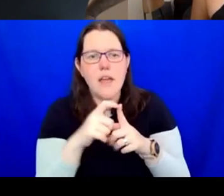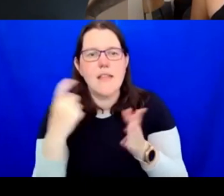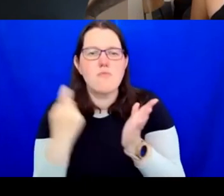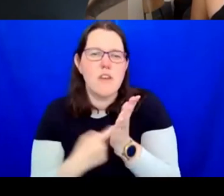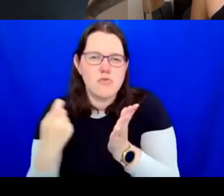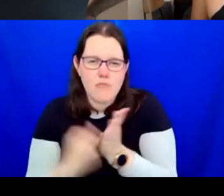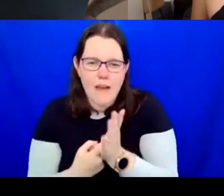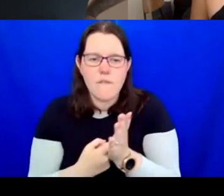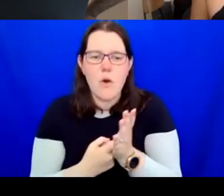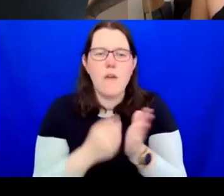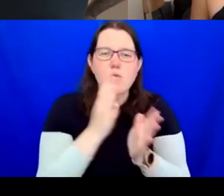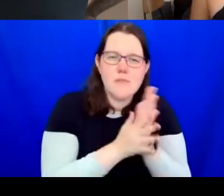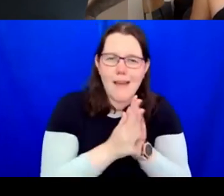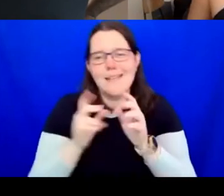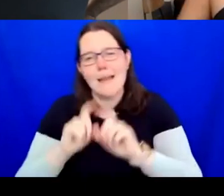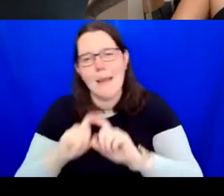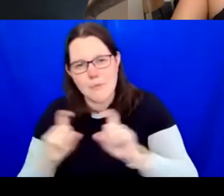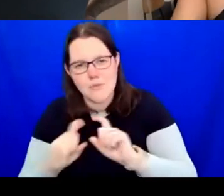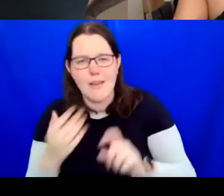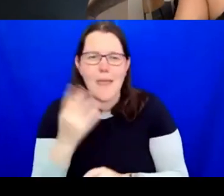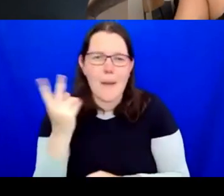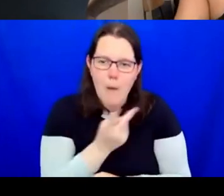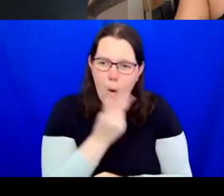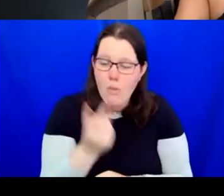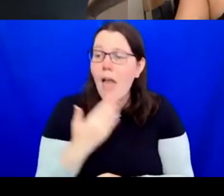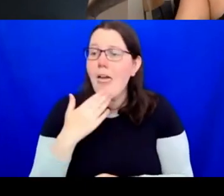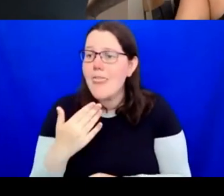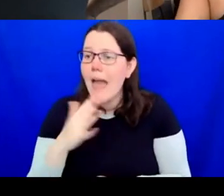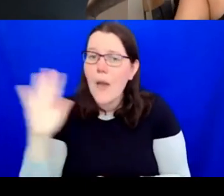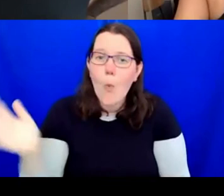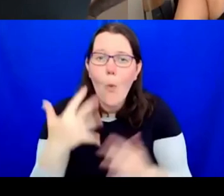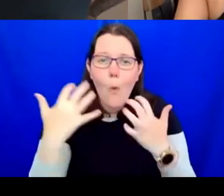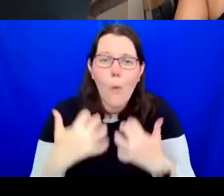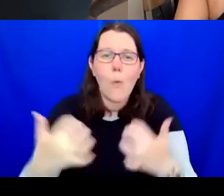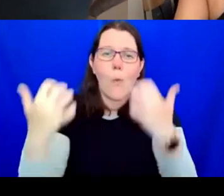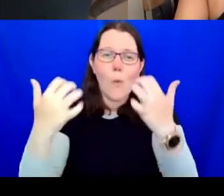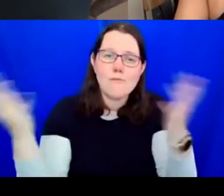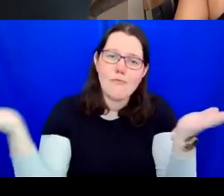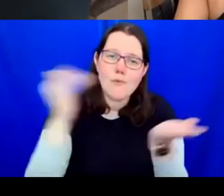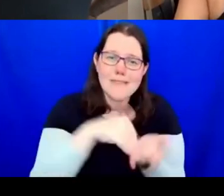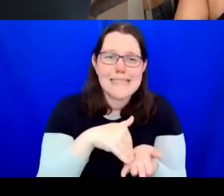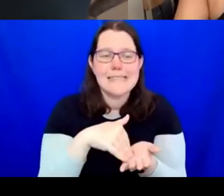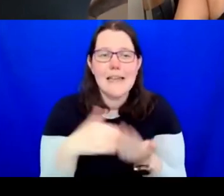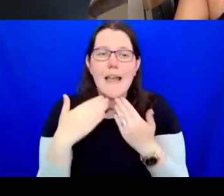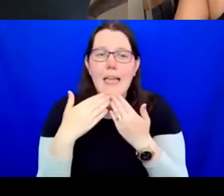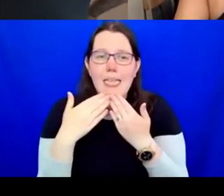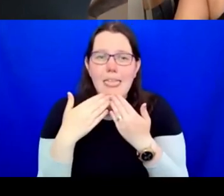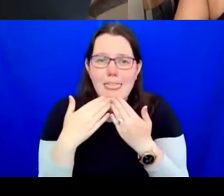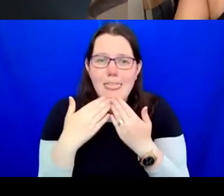captioning. Thank you all very much for attending. Once again, thanks to a brilliant panel.